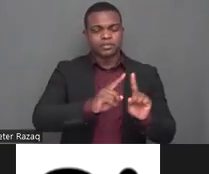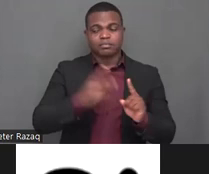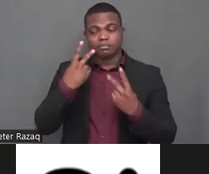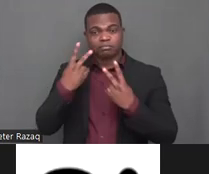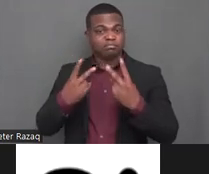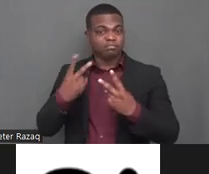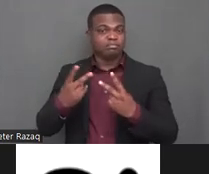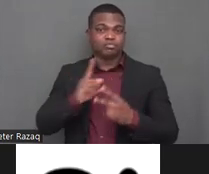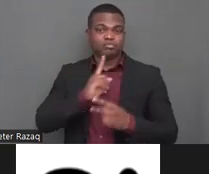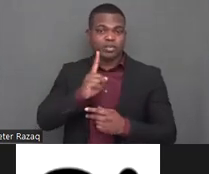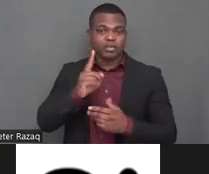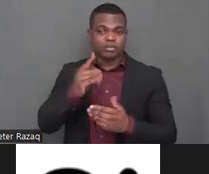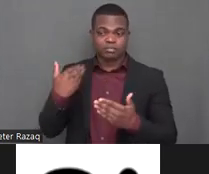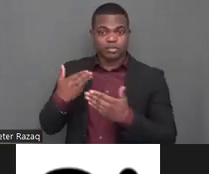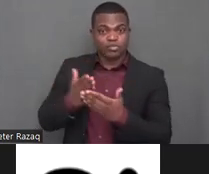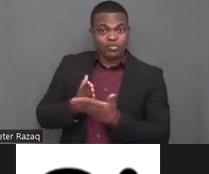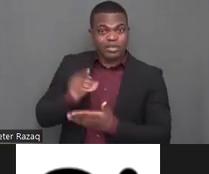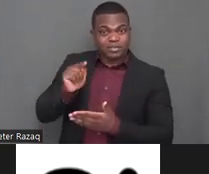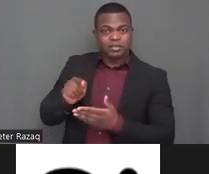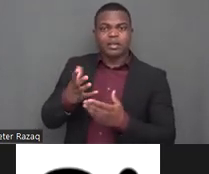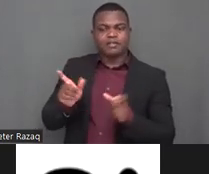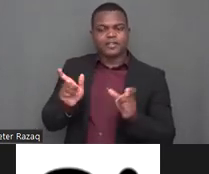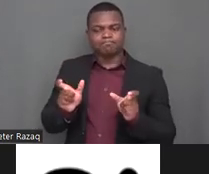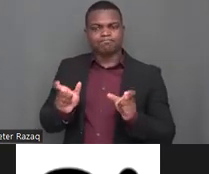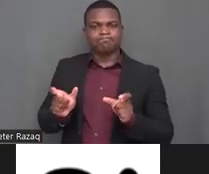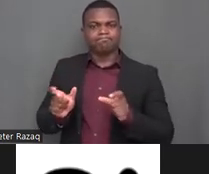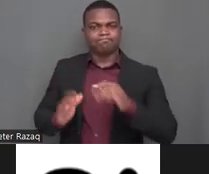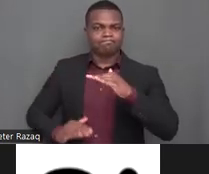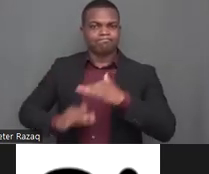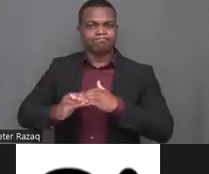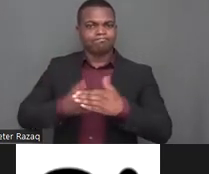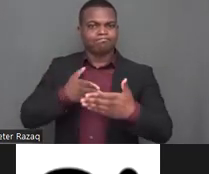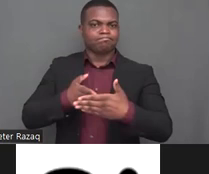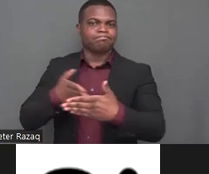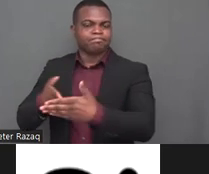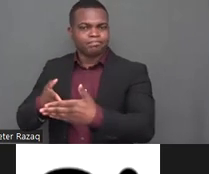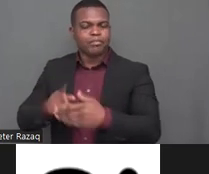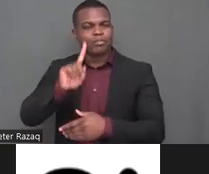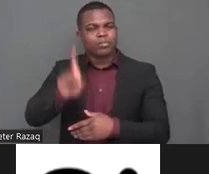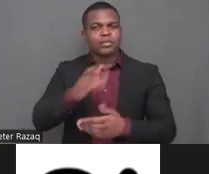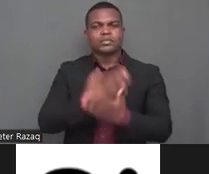and also structural discrimination when it comes to exercising sexual uh and reproductive rights